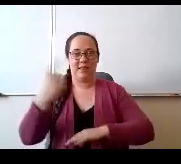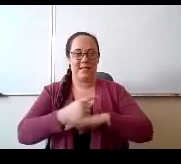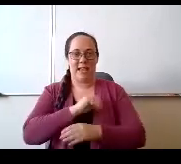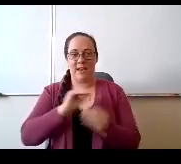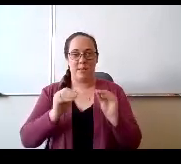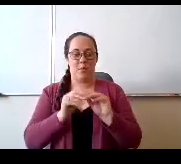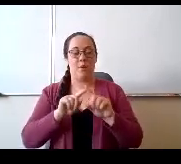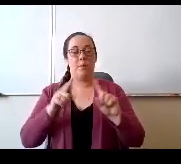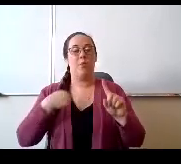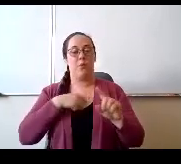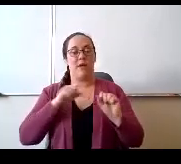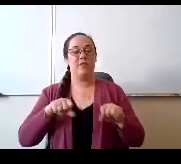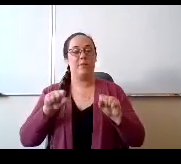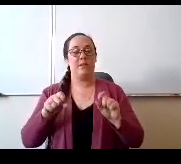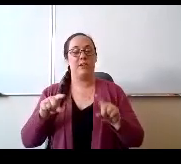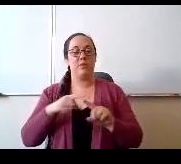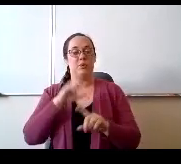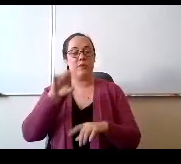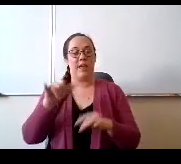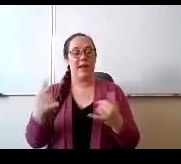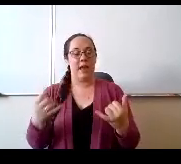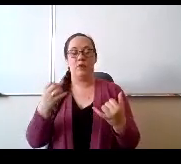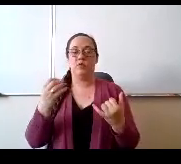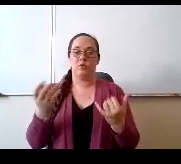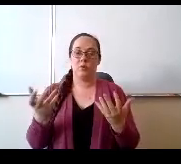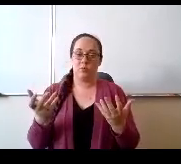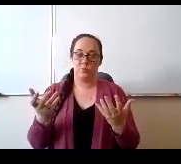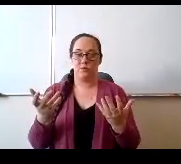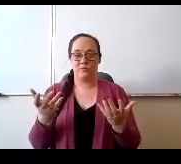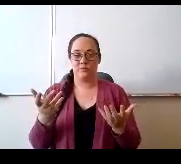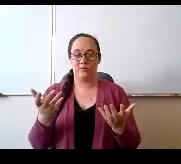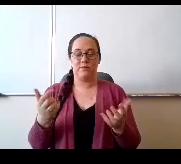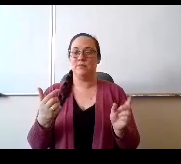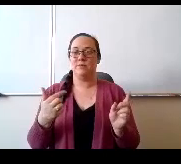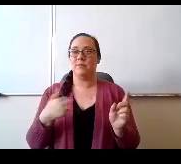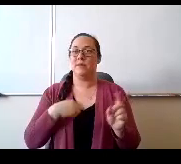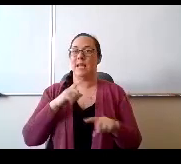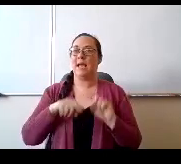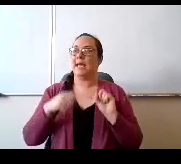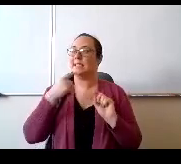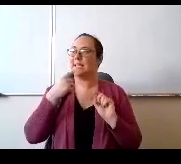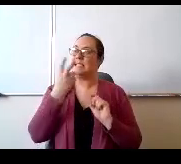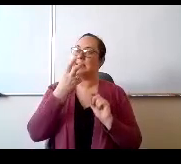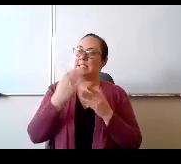to do that now and and it's a matter of I won't say easy transition,